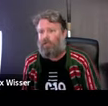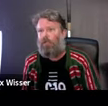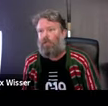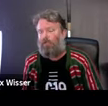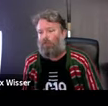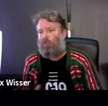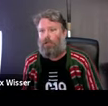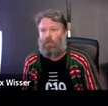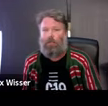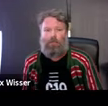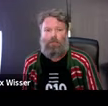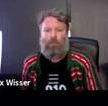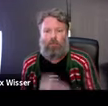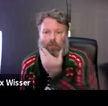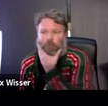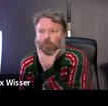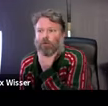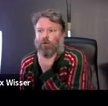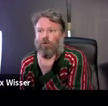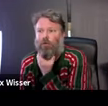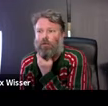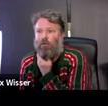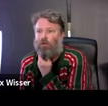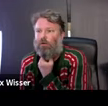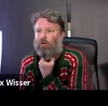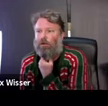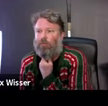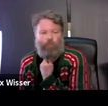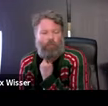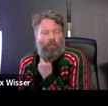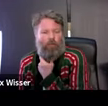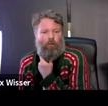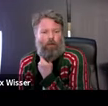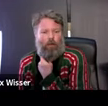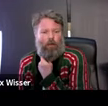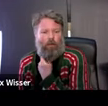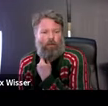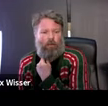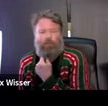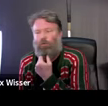a white wall gallery would be intimidating and foreboding to people who aren't comfortable with that culture. >> MARY JANE WARFIELD: